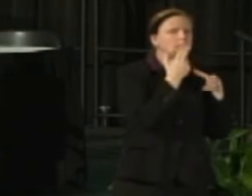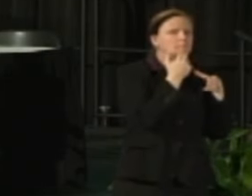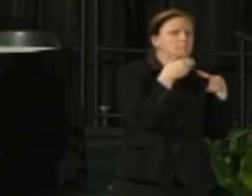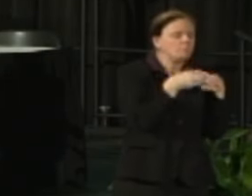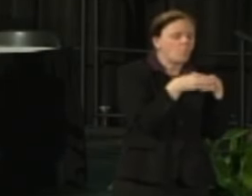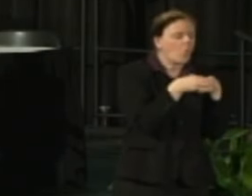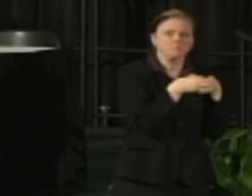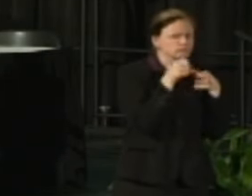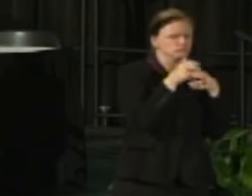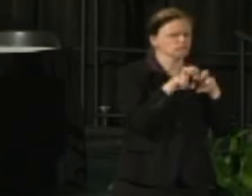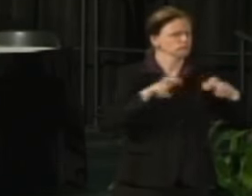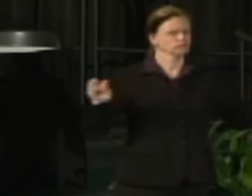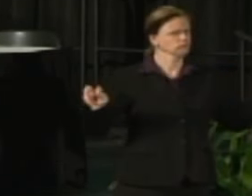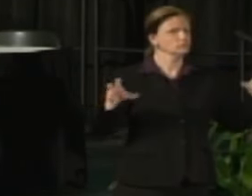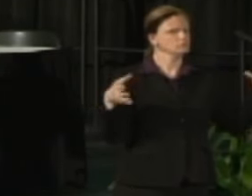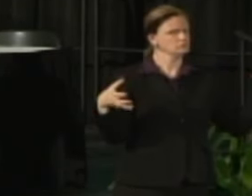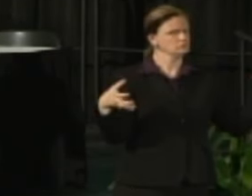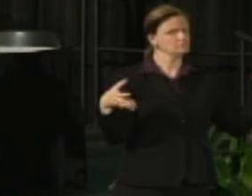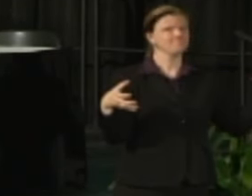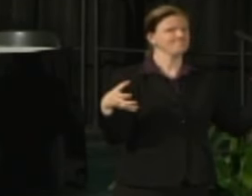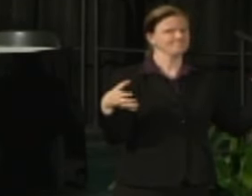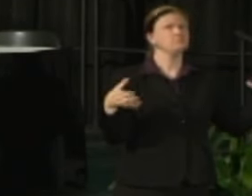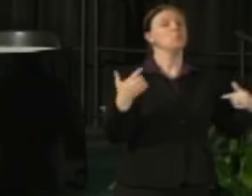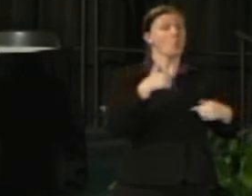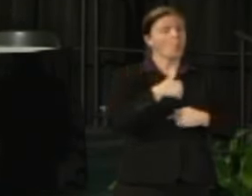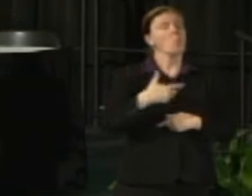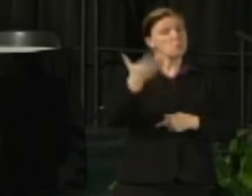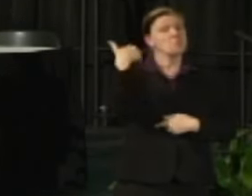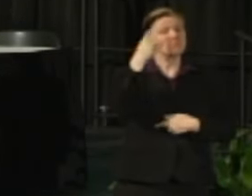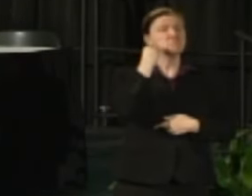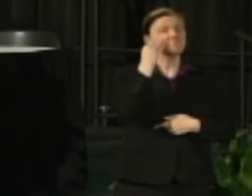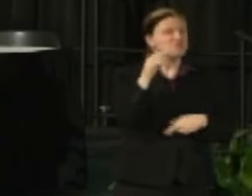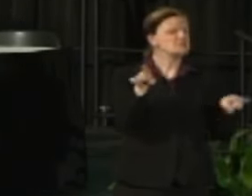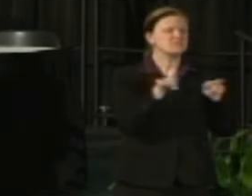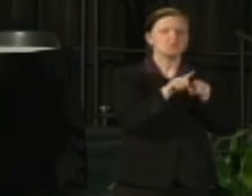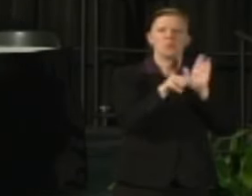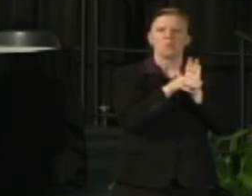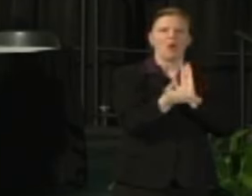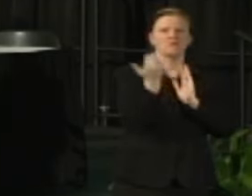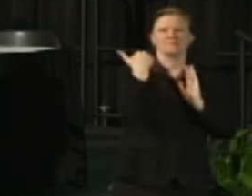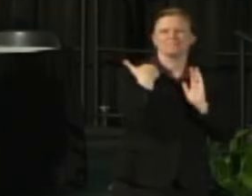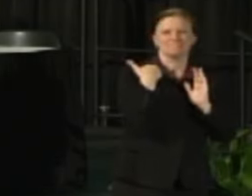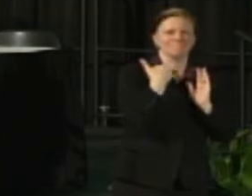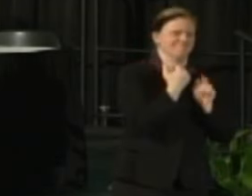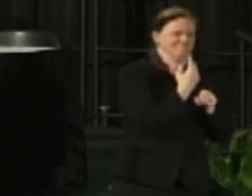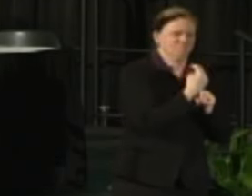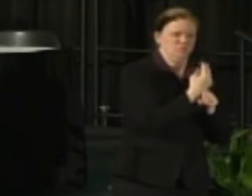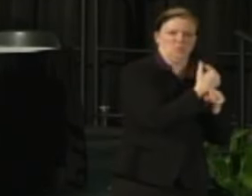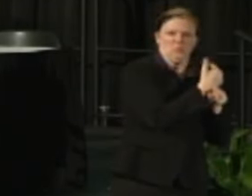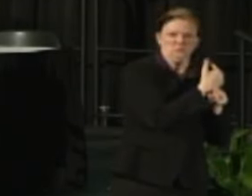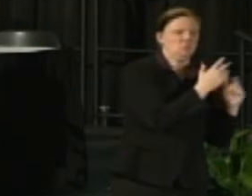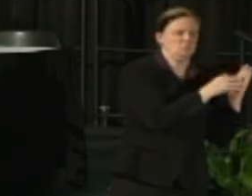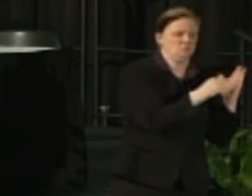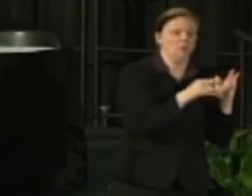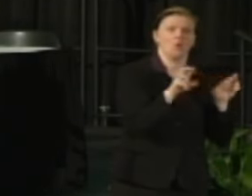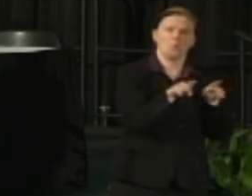As you know we've had some experience with this in the past so we're going to use a similar model but it will be expanded to make sure we include the governance groups.